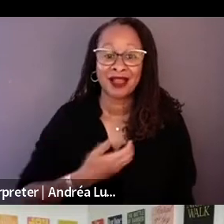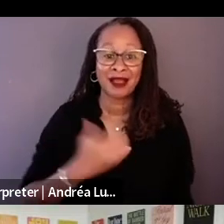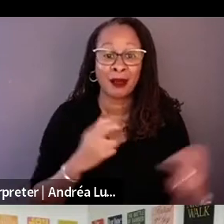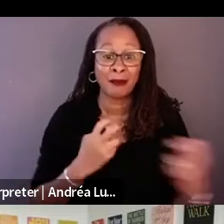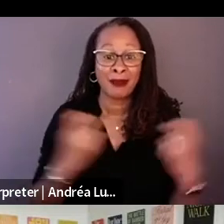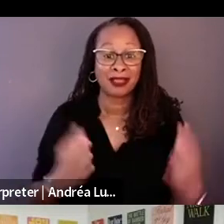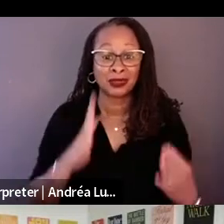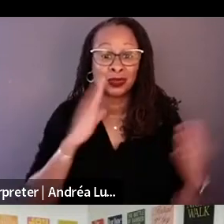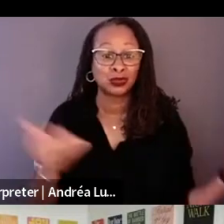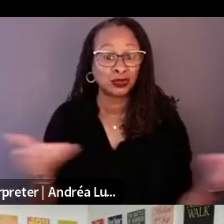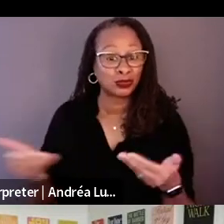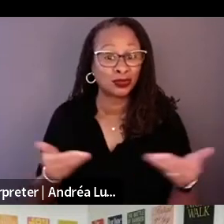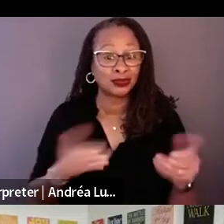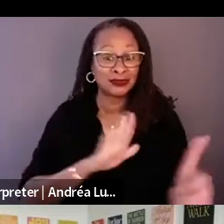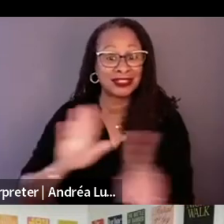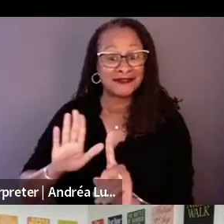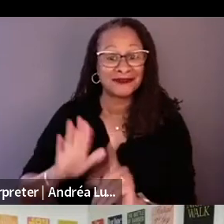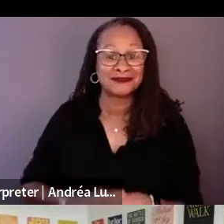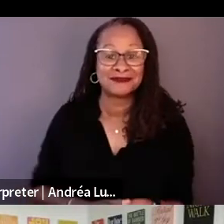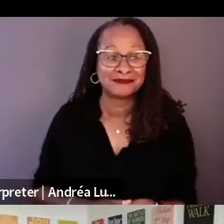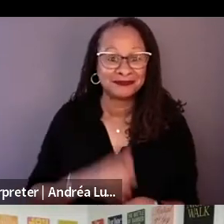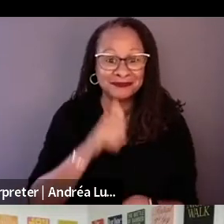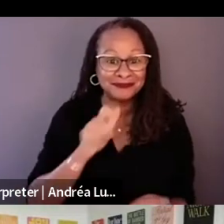Hi, my name is Ramin Bahrani.